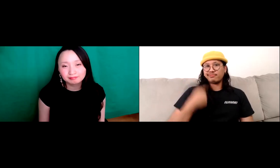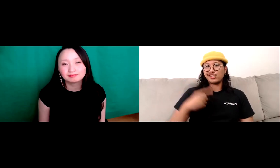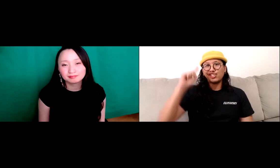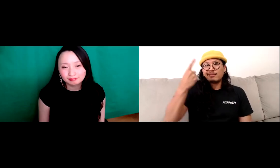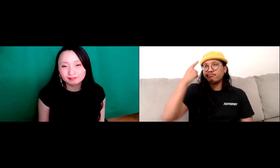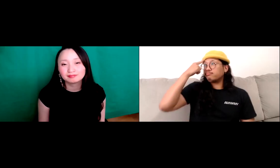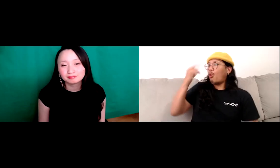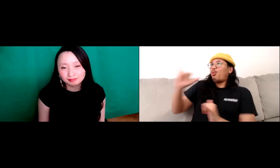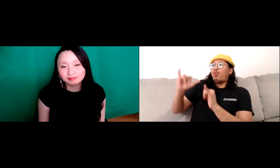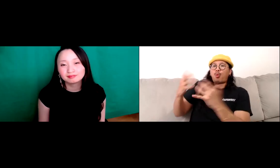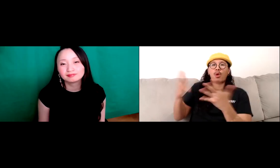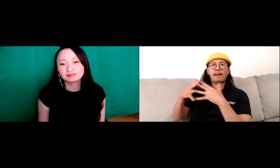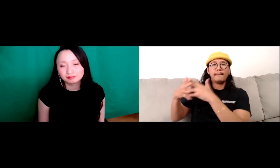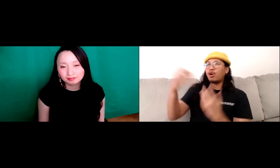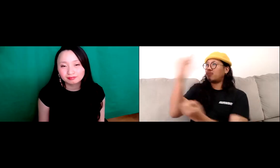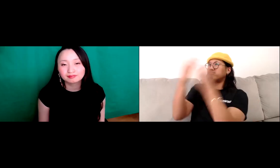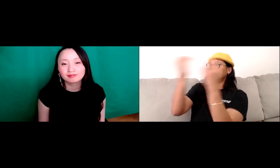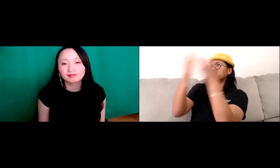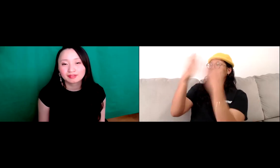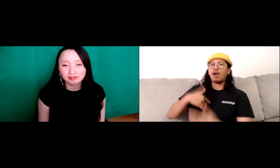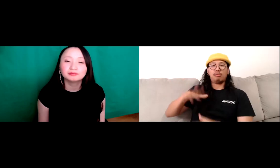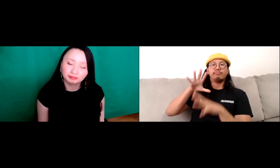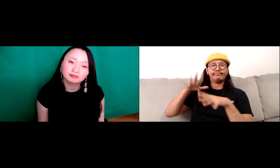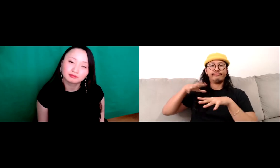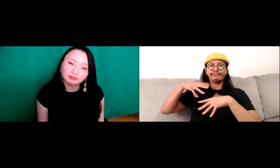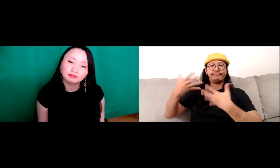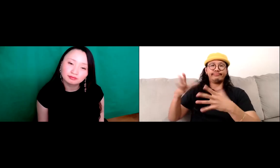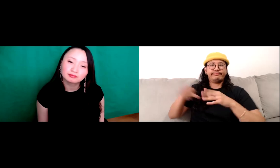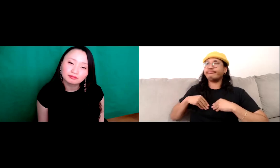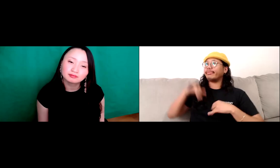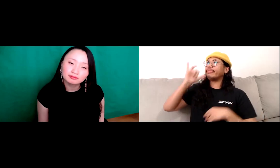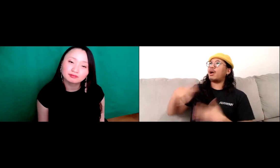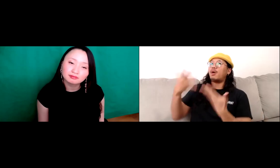but I've always. I haven't, I haven't always fully understood